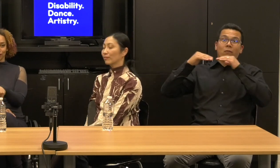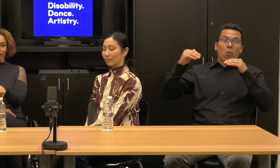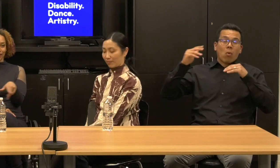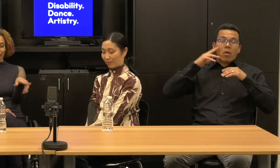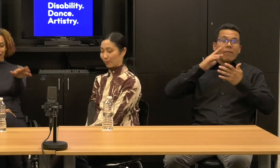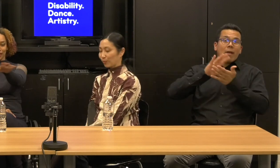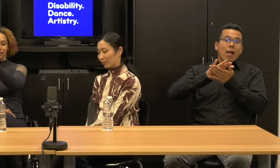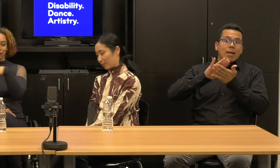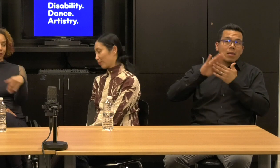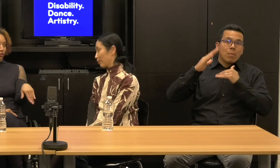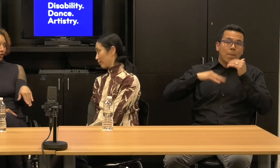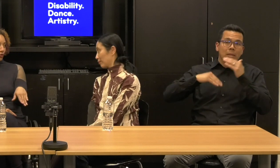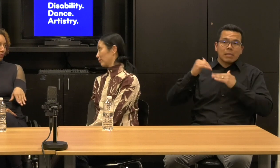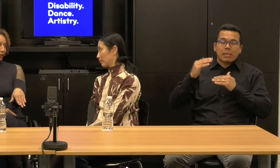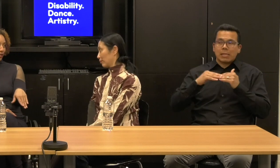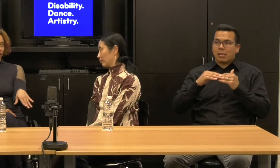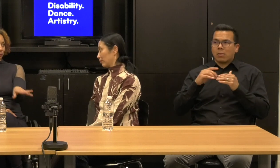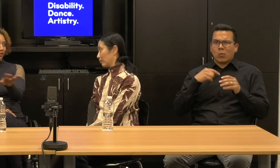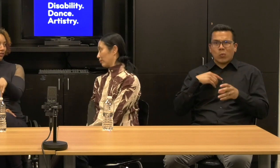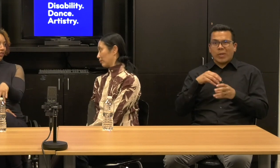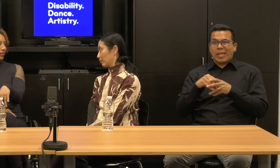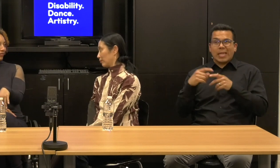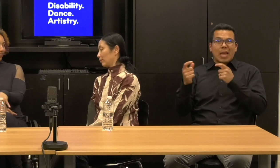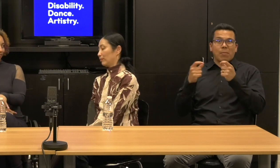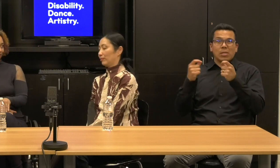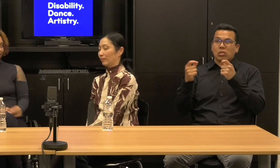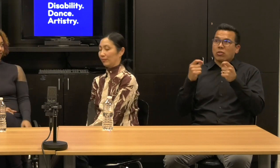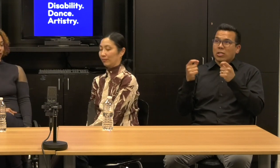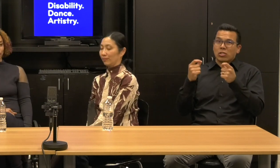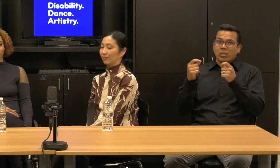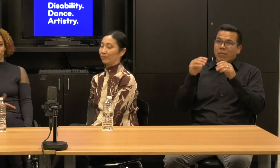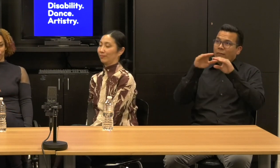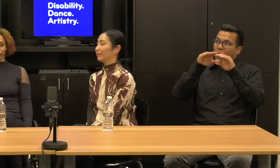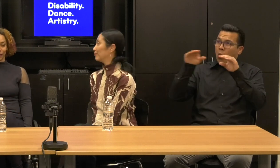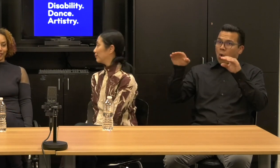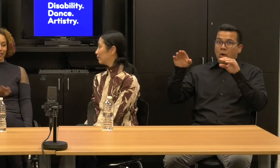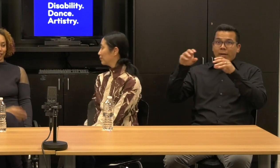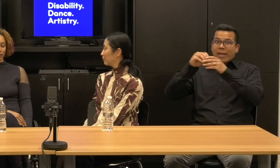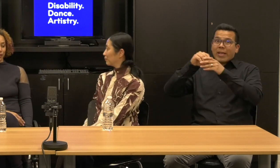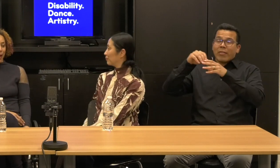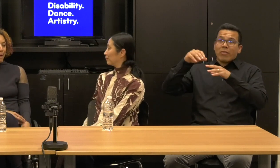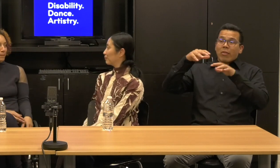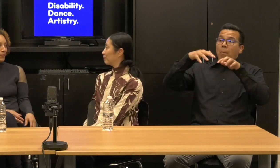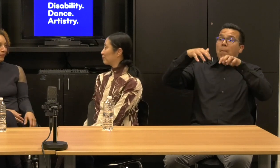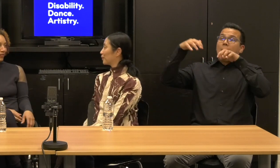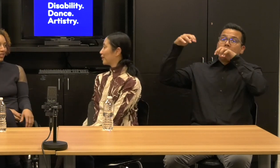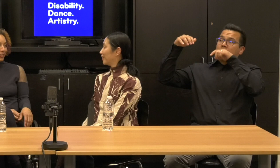just in the, in the administration building on the Mezzanine, you know, and the people